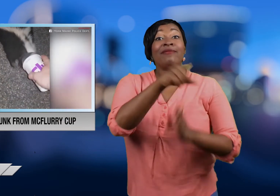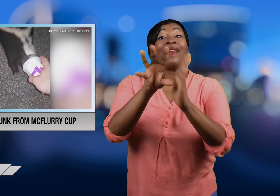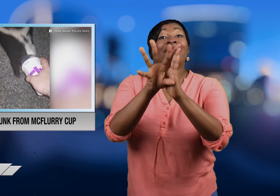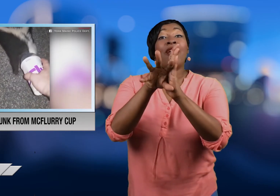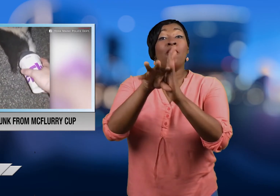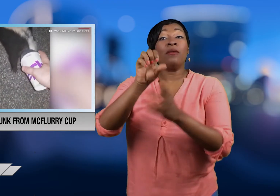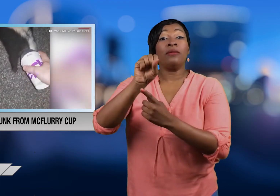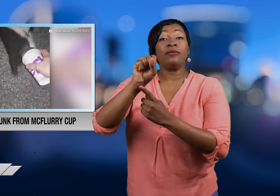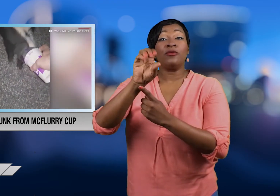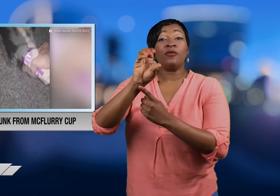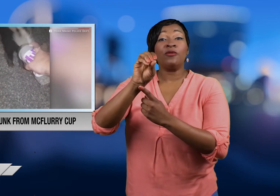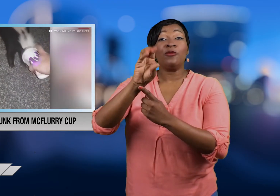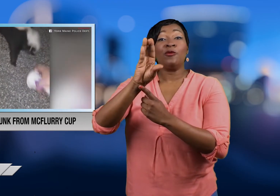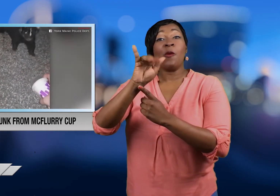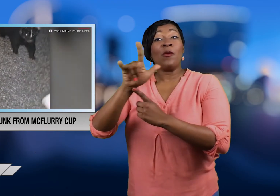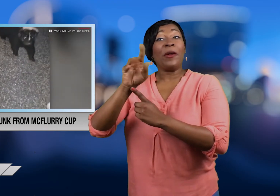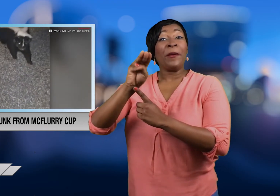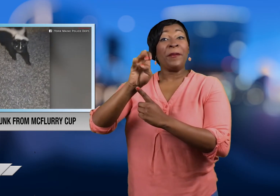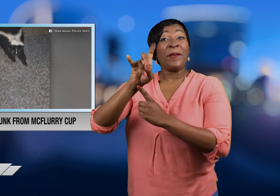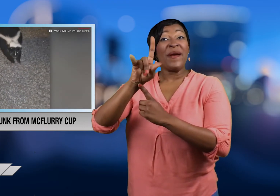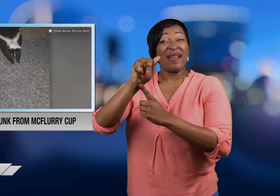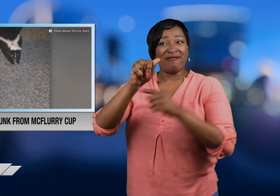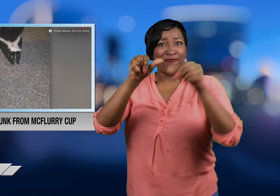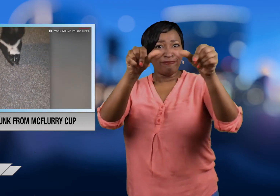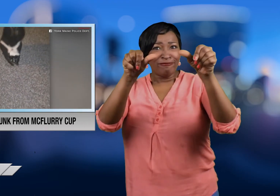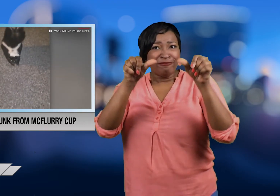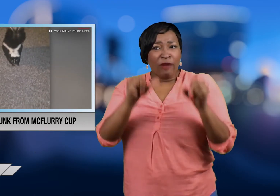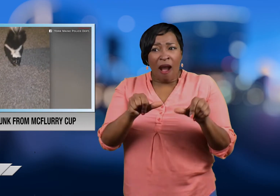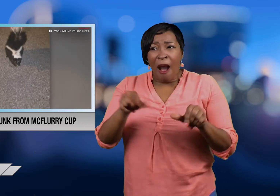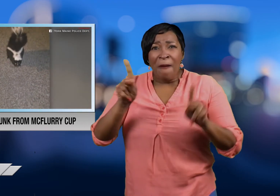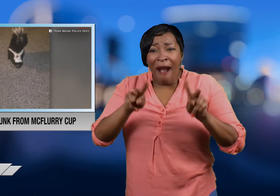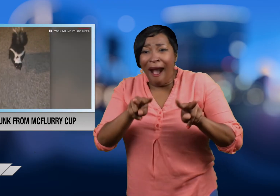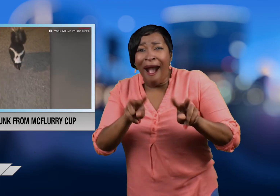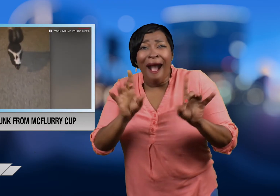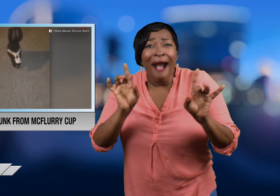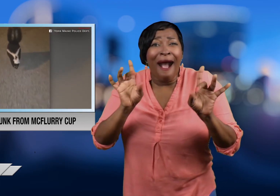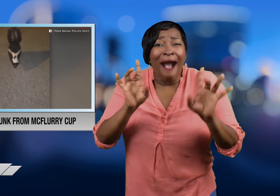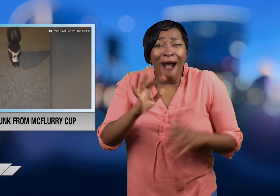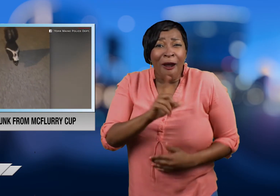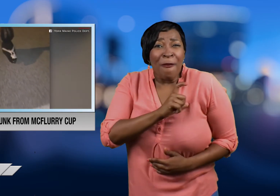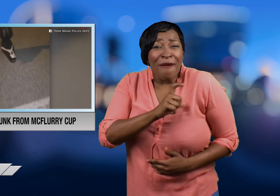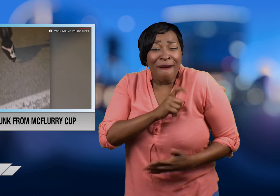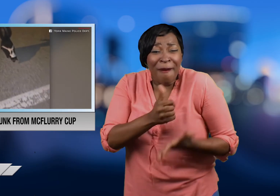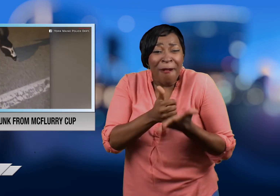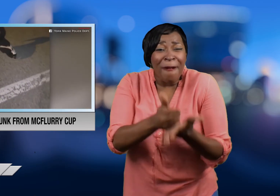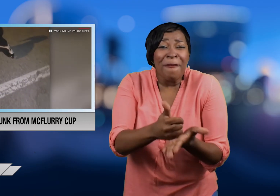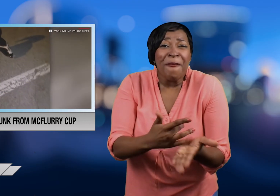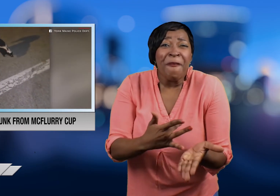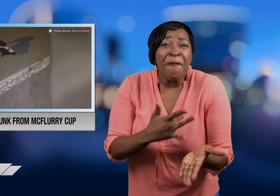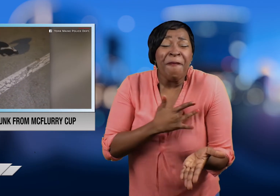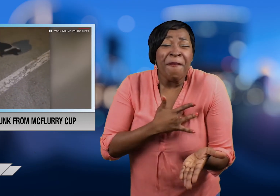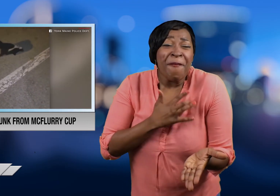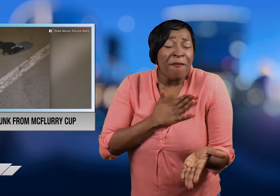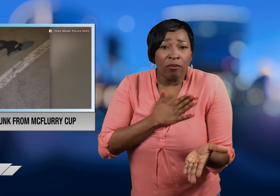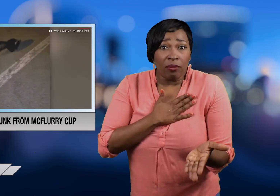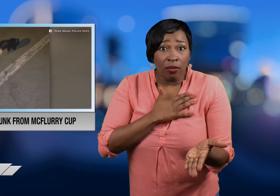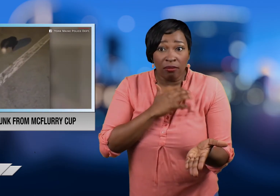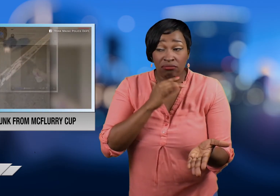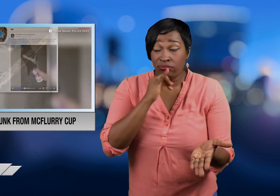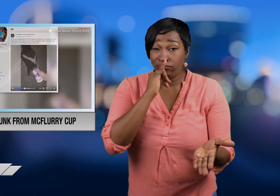The video was posted on social media. People saw the good deeds of the police officer